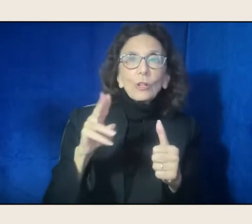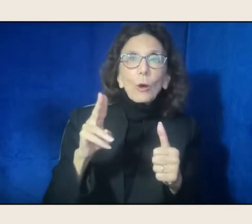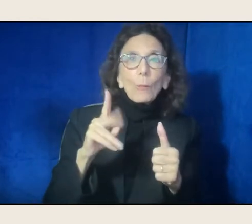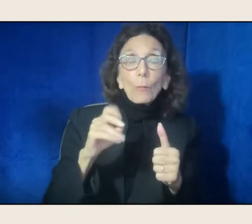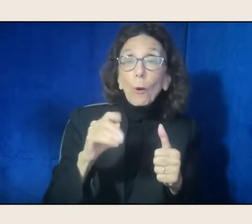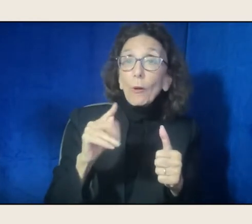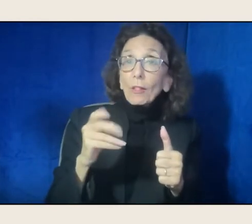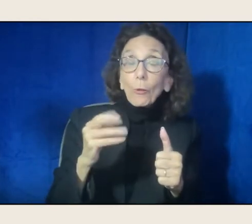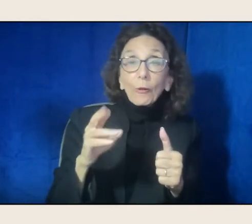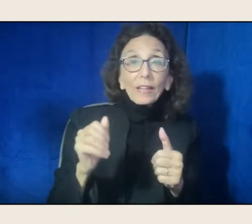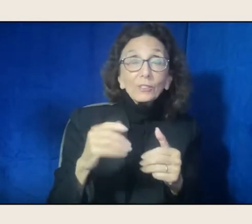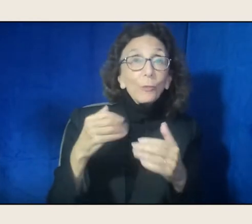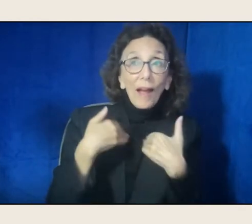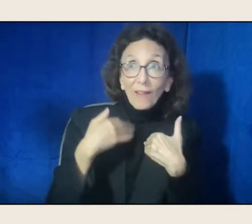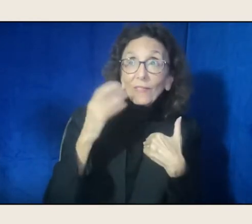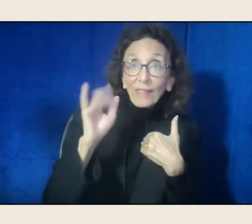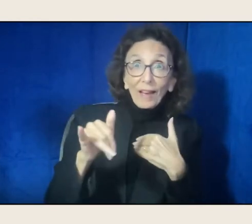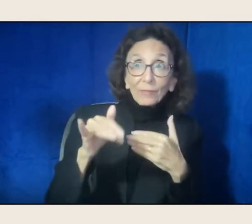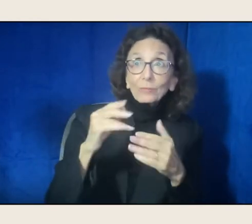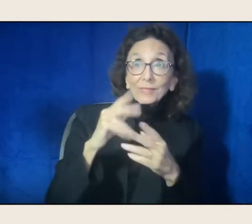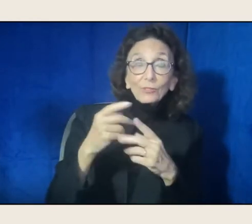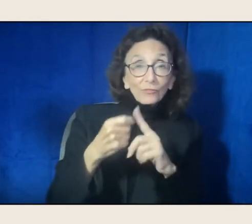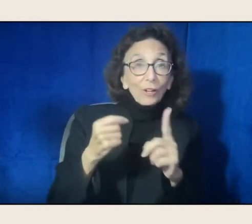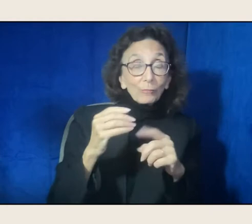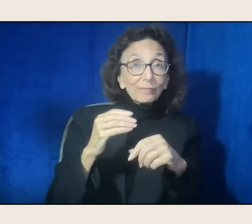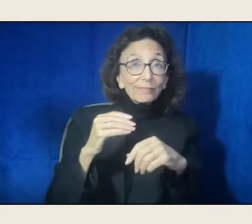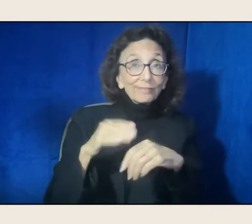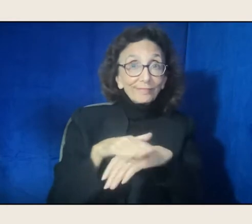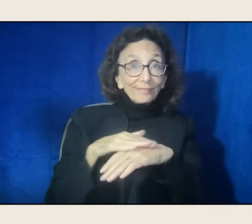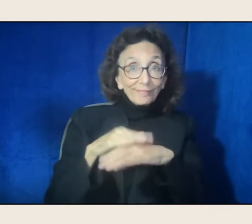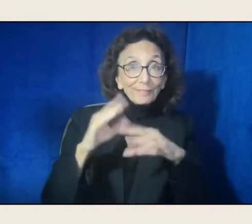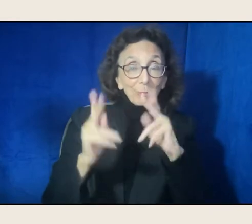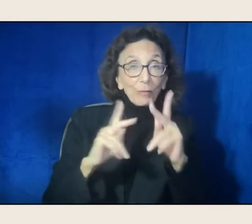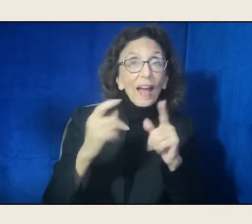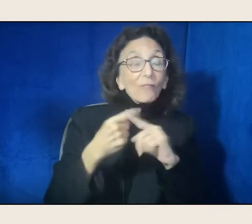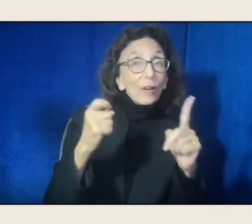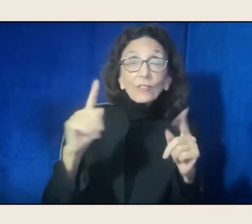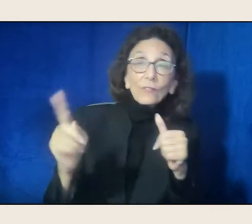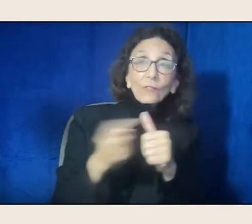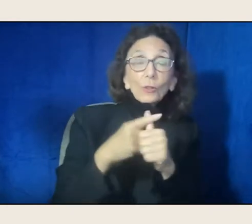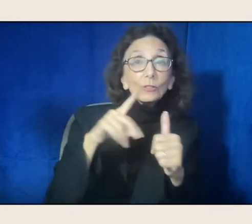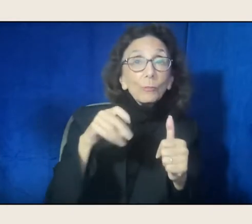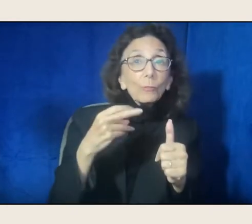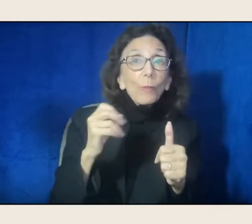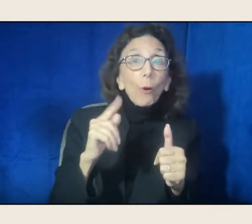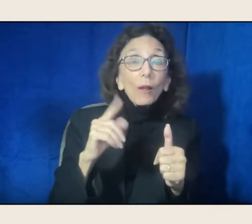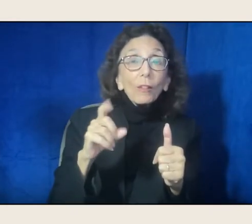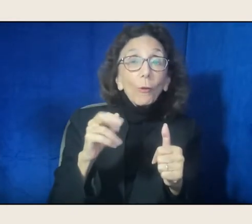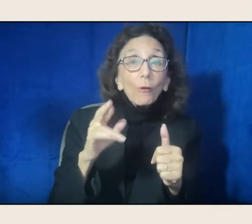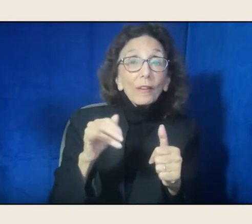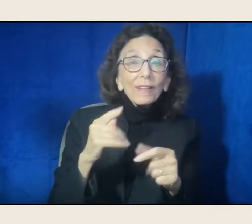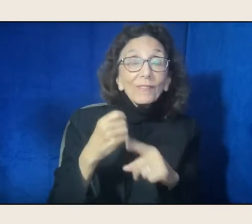Joy's voice and vision are central to her leadership. Across her career, she has lifted up